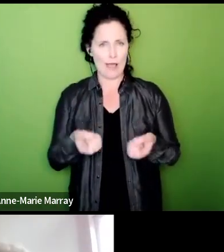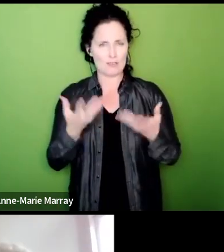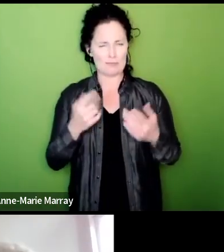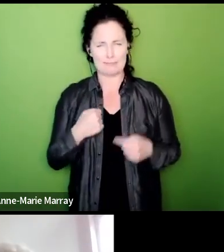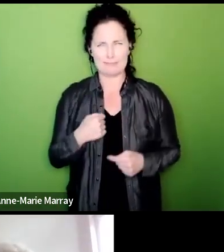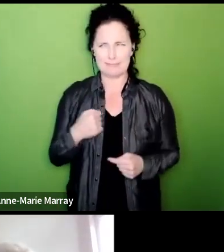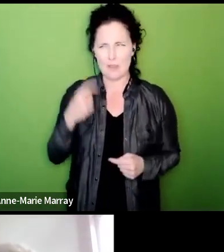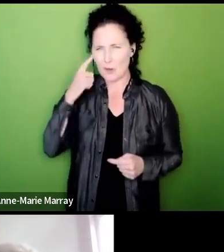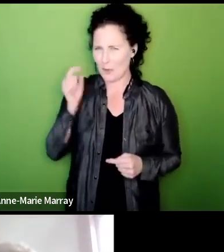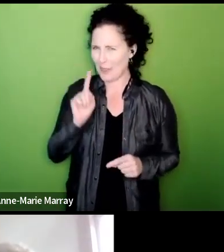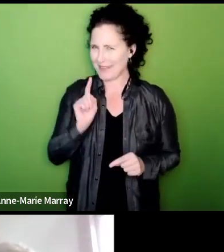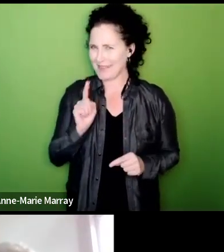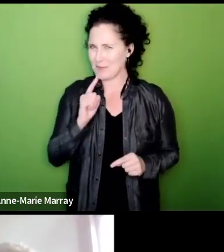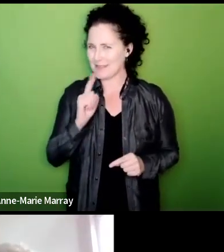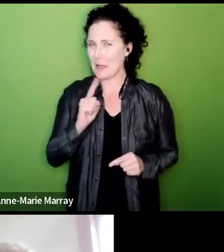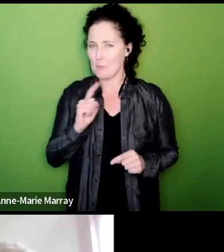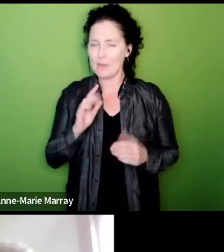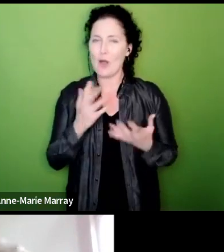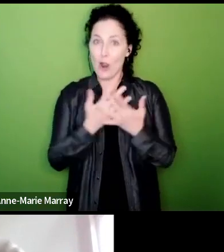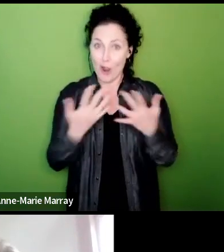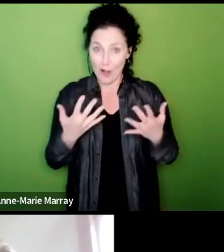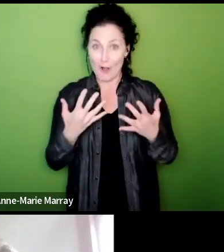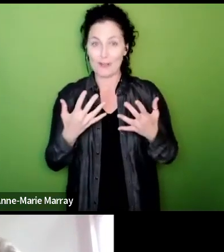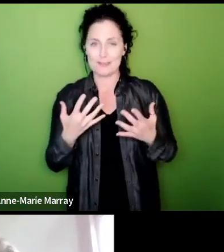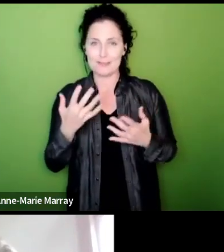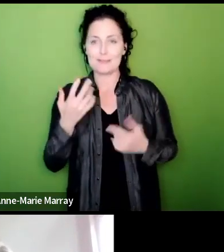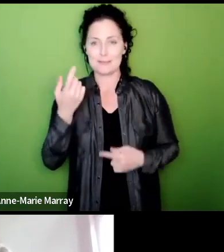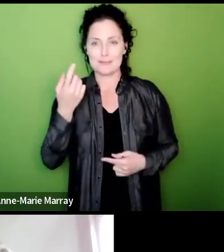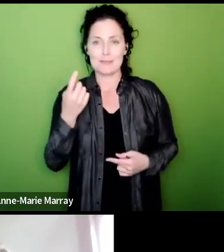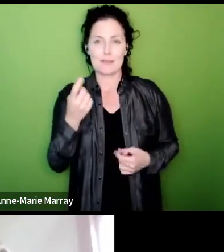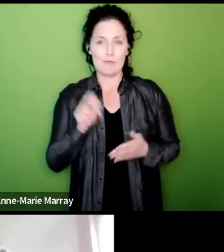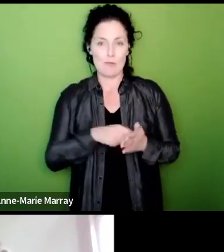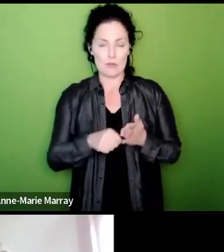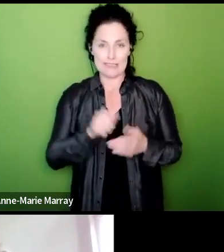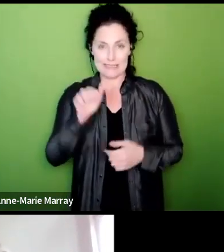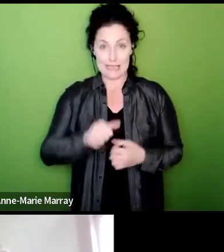but there was there was an overwhelmingly high turnout in Scotland how will this work where